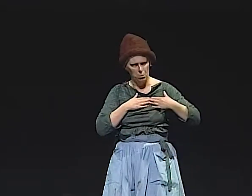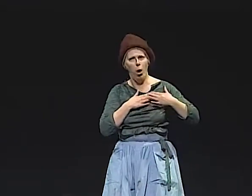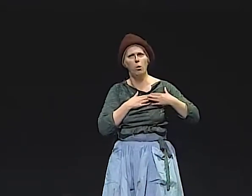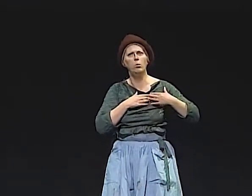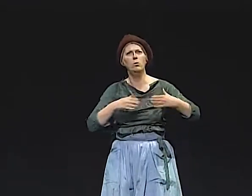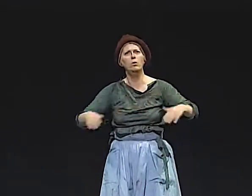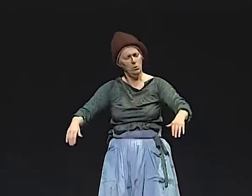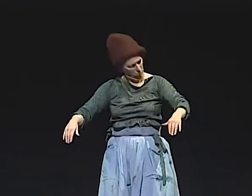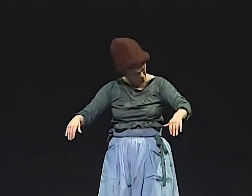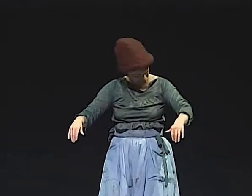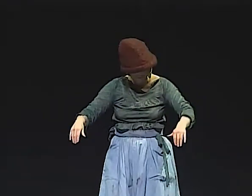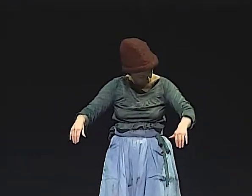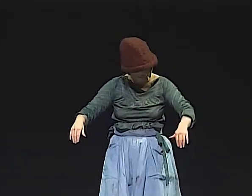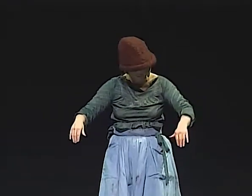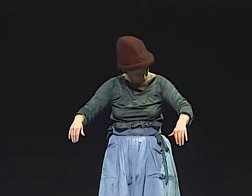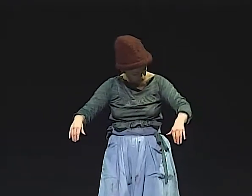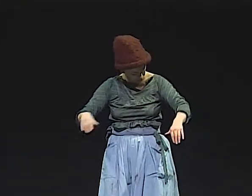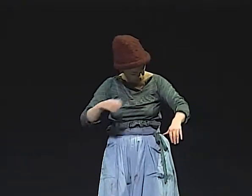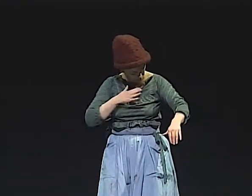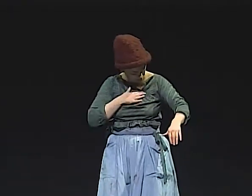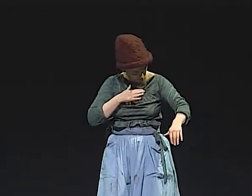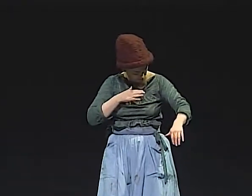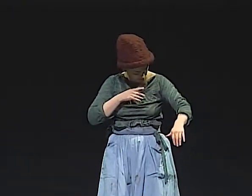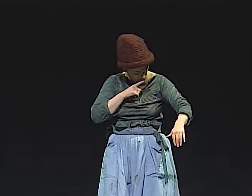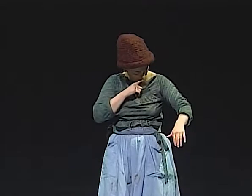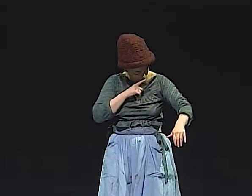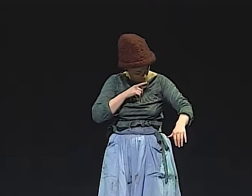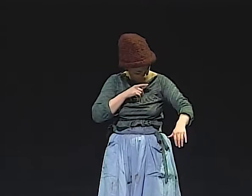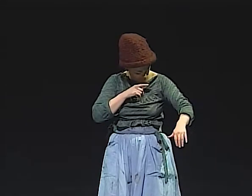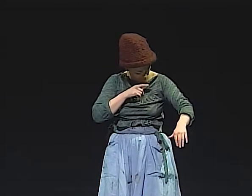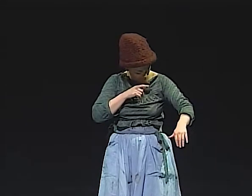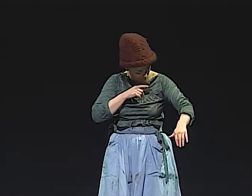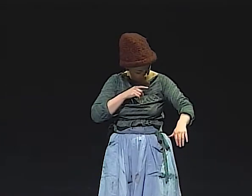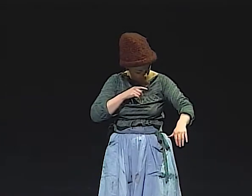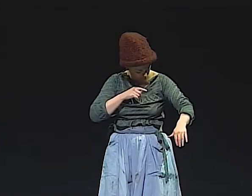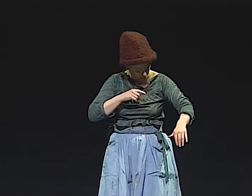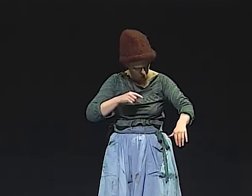I FELT A POUNDING IN MY HEART. SHH.